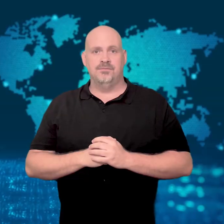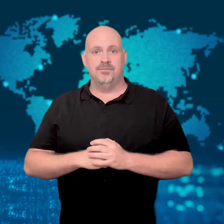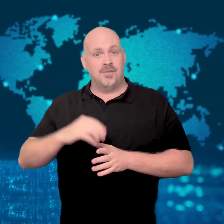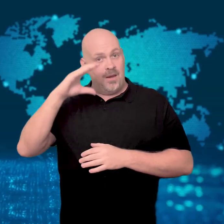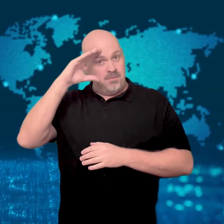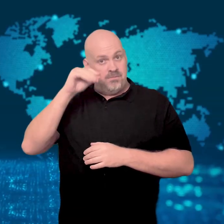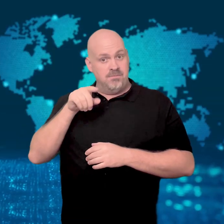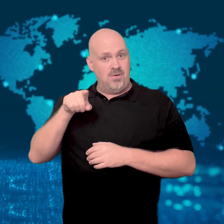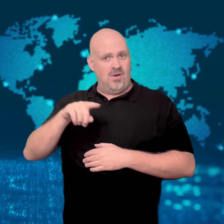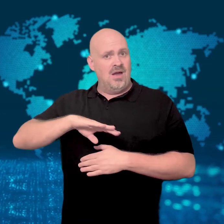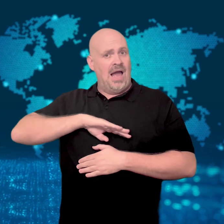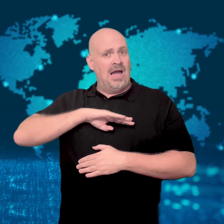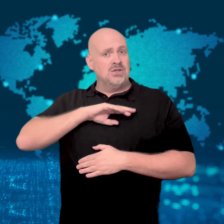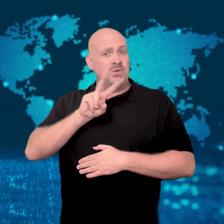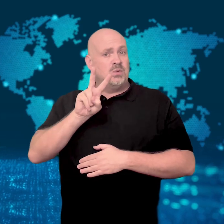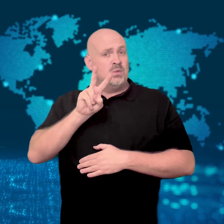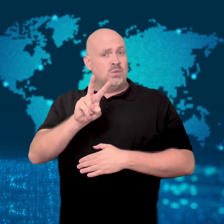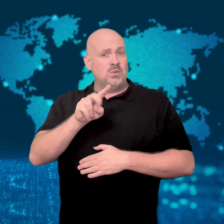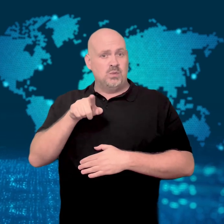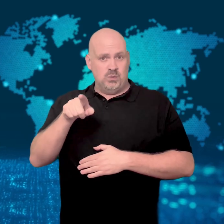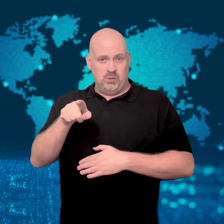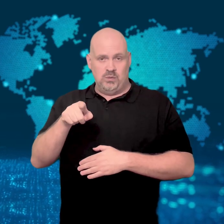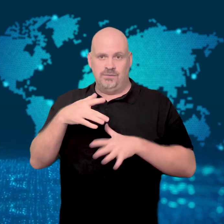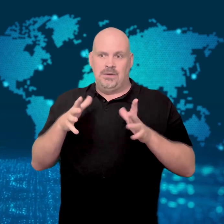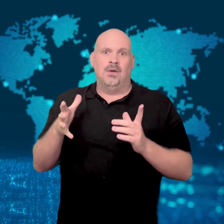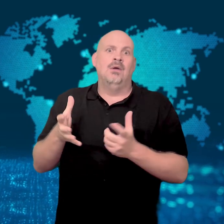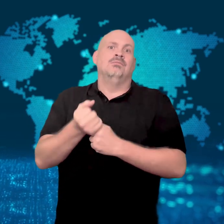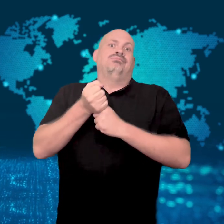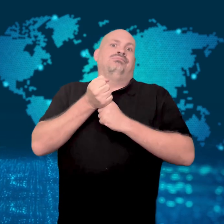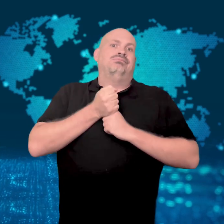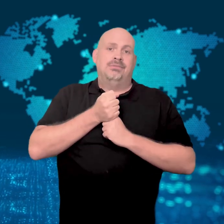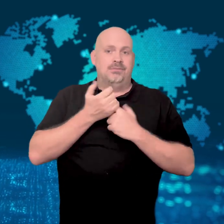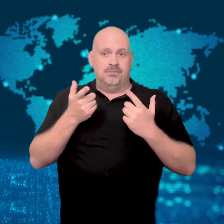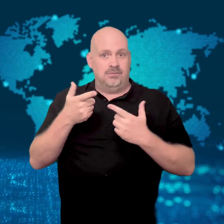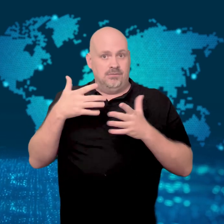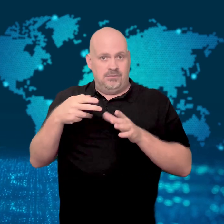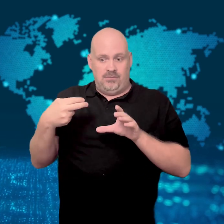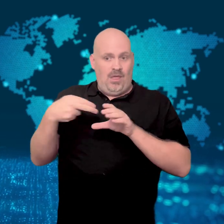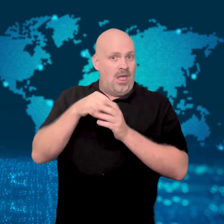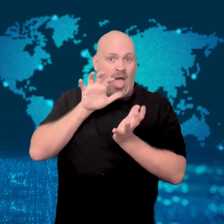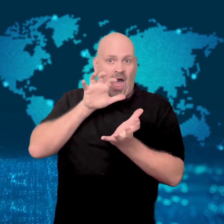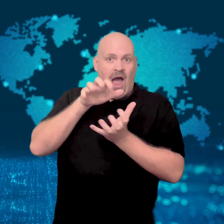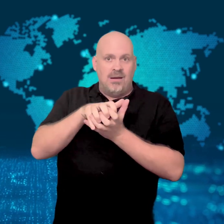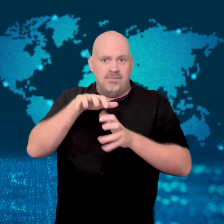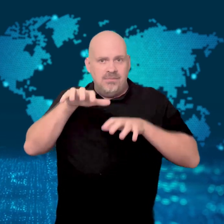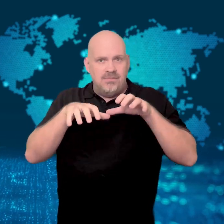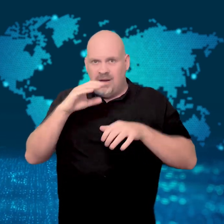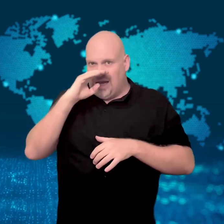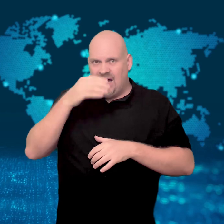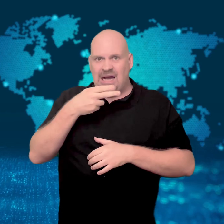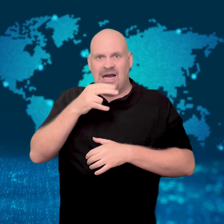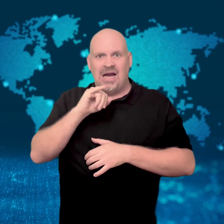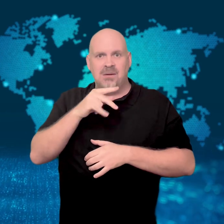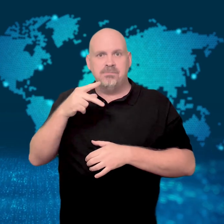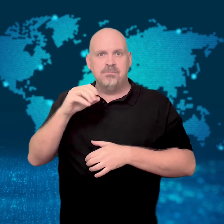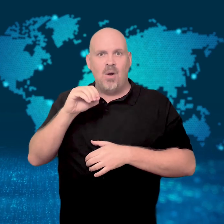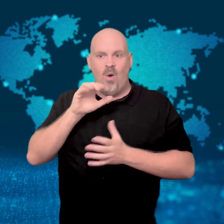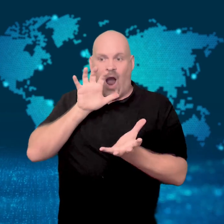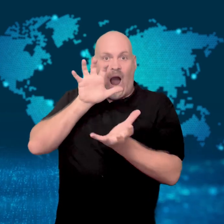[GAVIN]: A two-year-old boy was rescued after he was swallowed by a hippo.